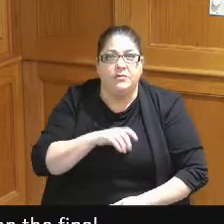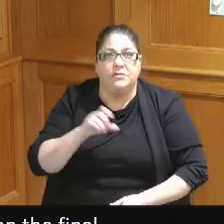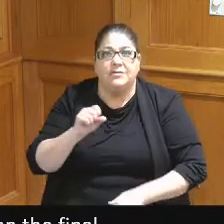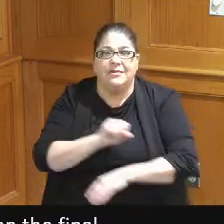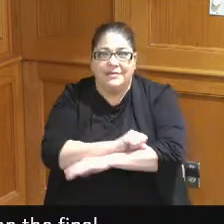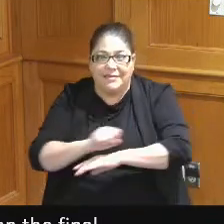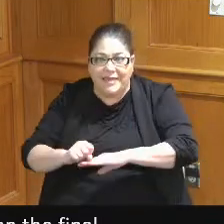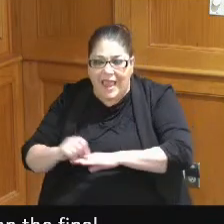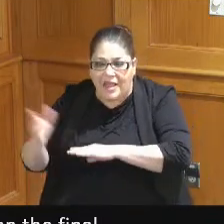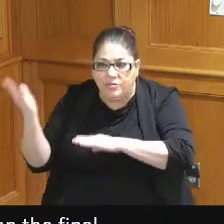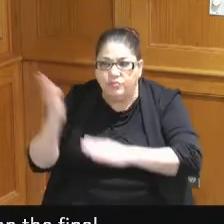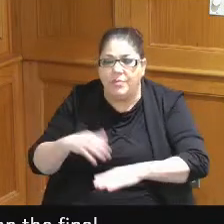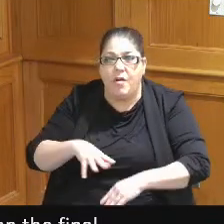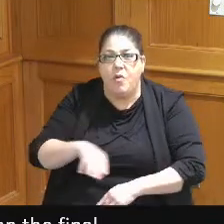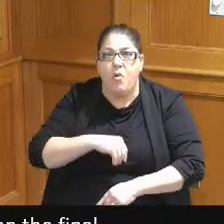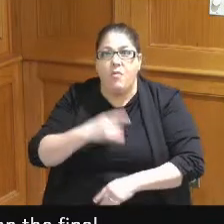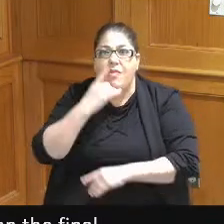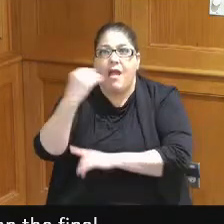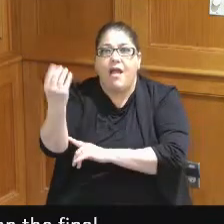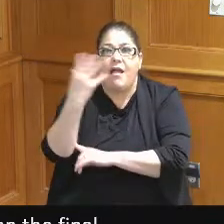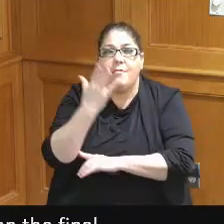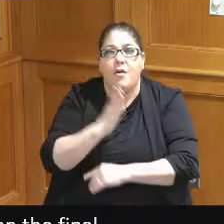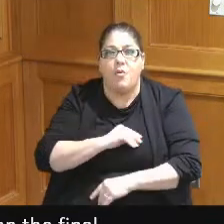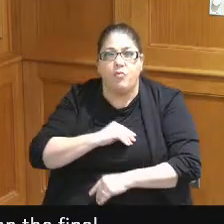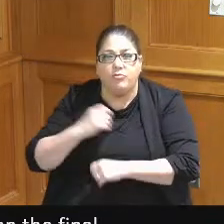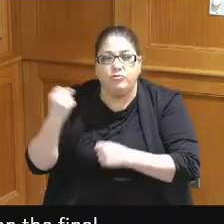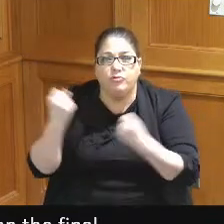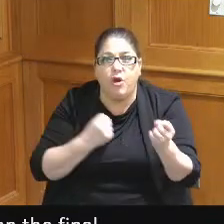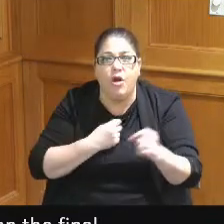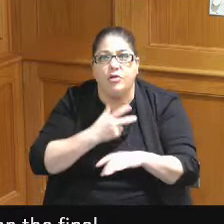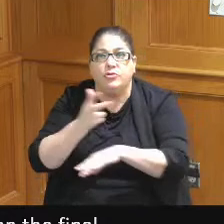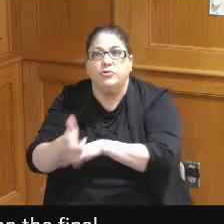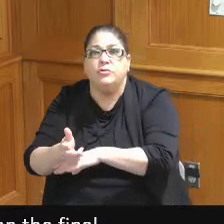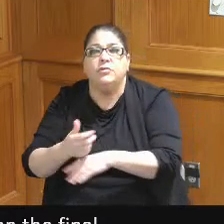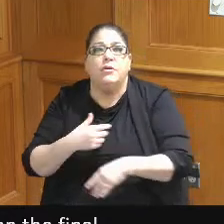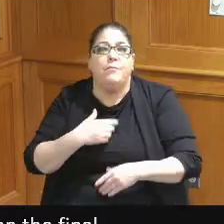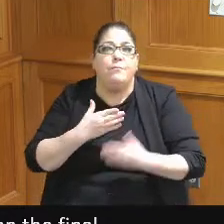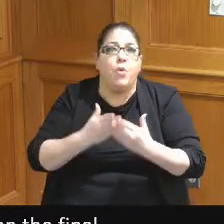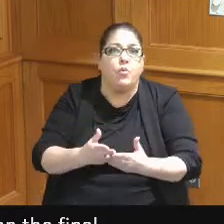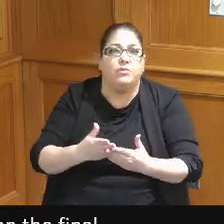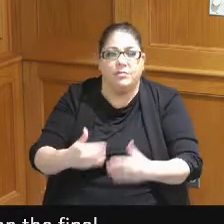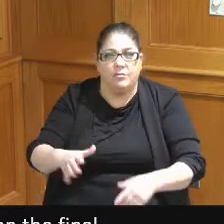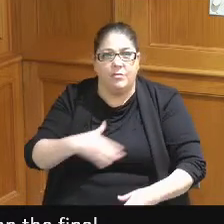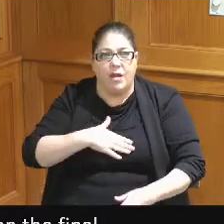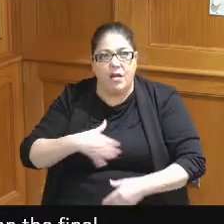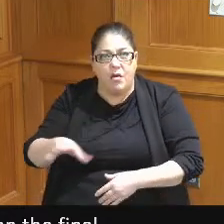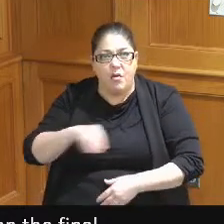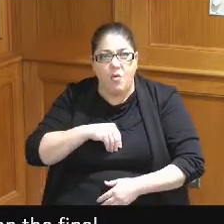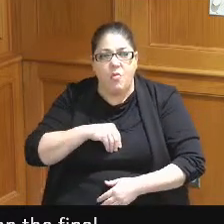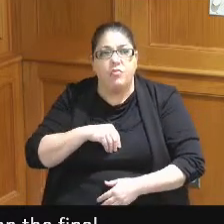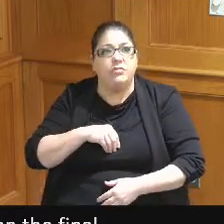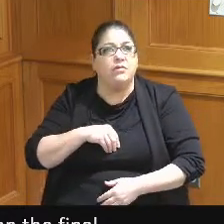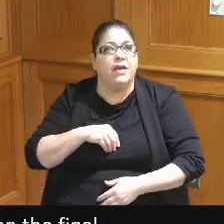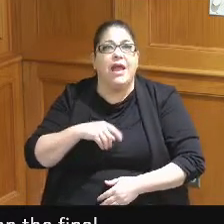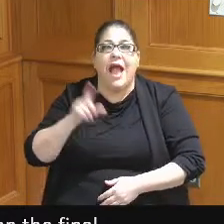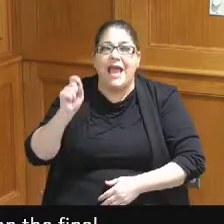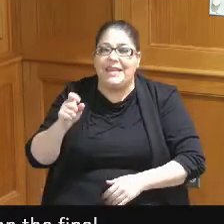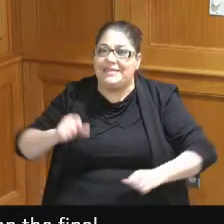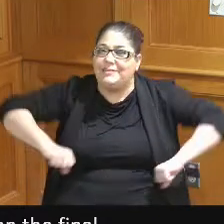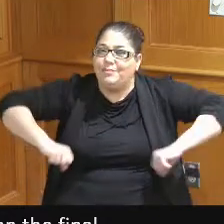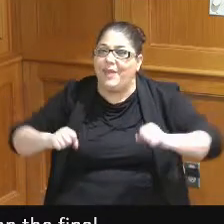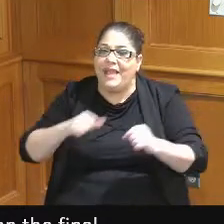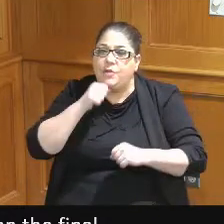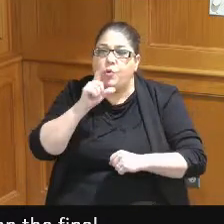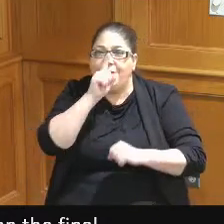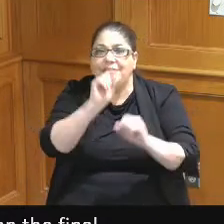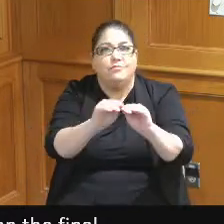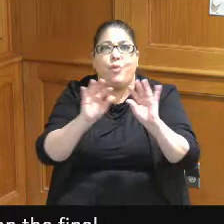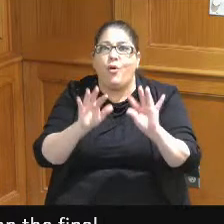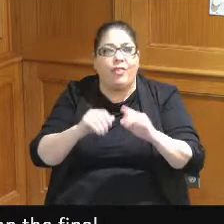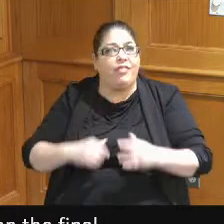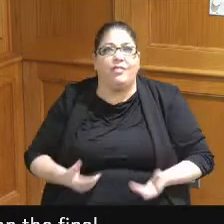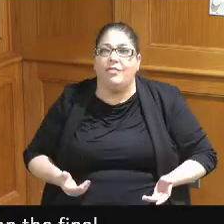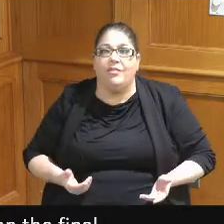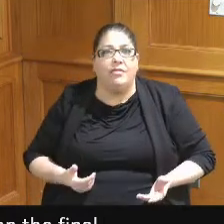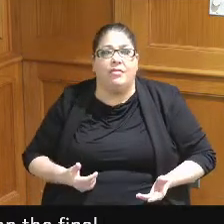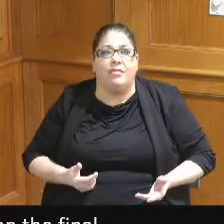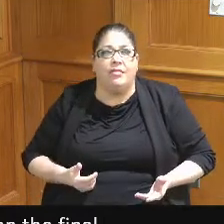my own lighting my own cars my own boats I need space I don't need the sparkle so I and then share